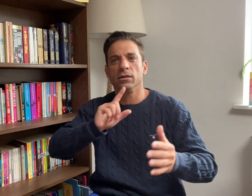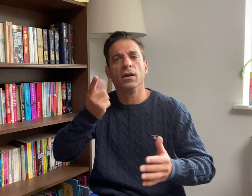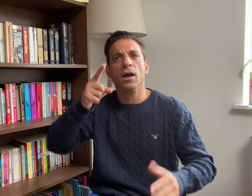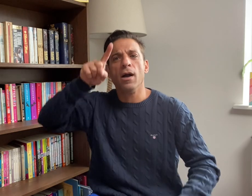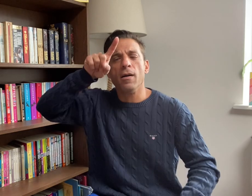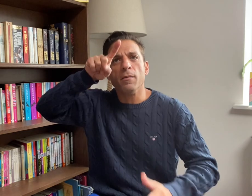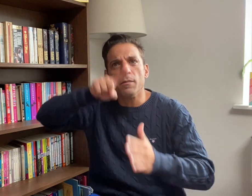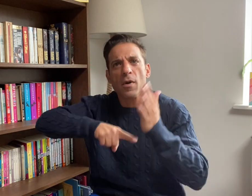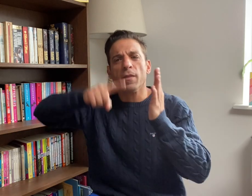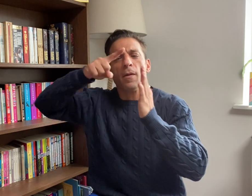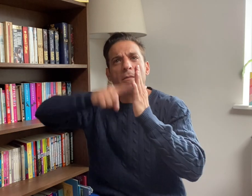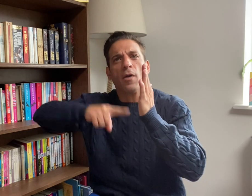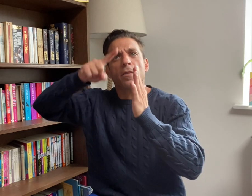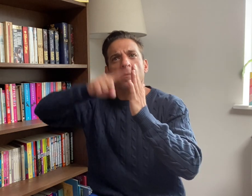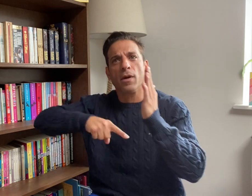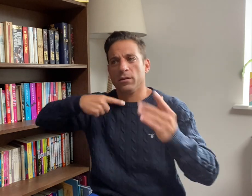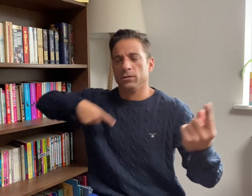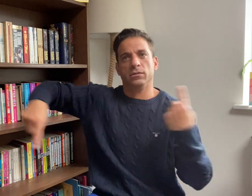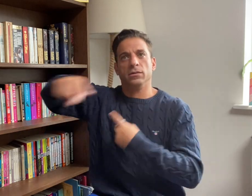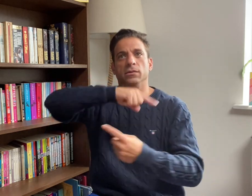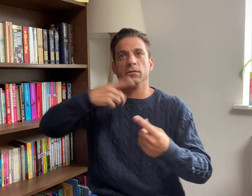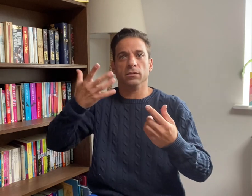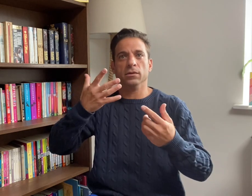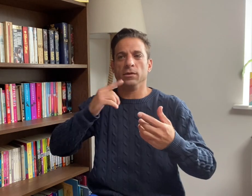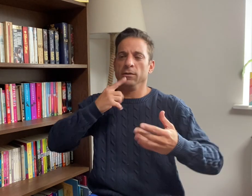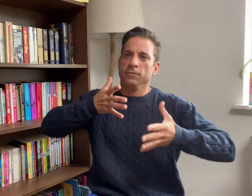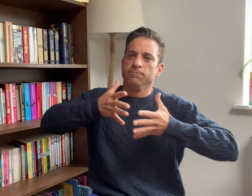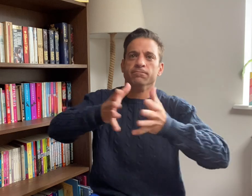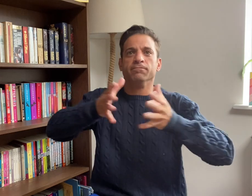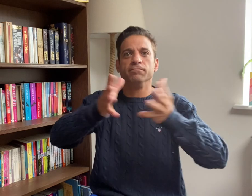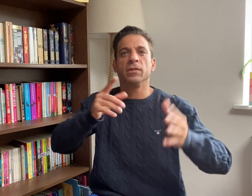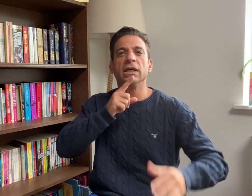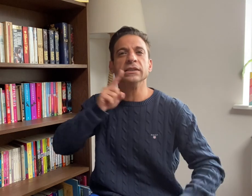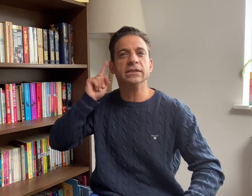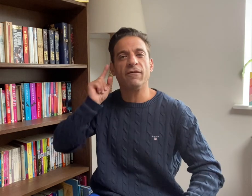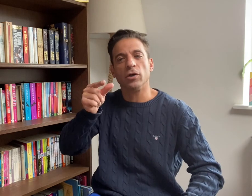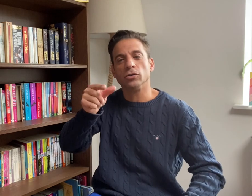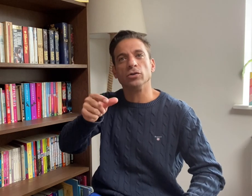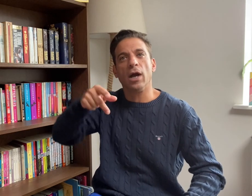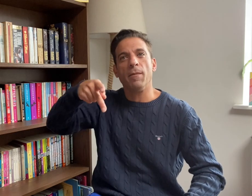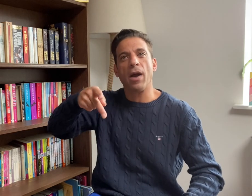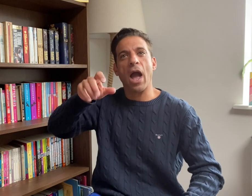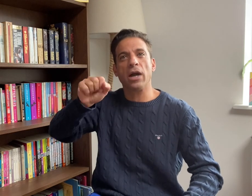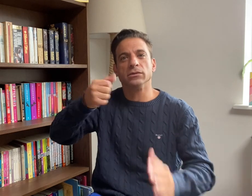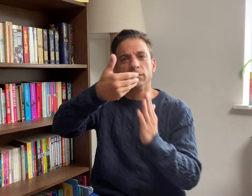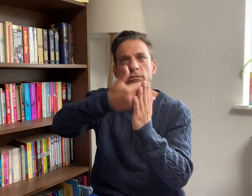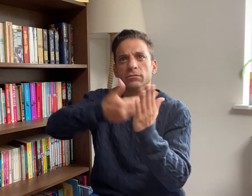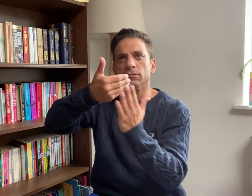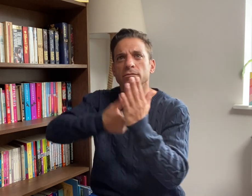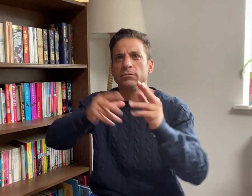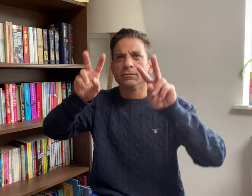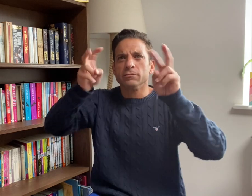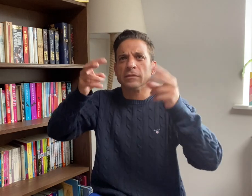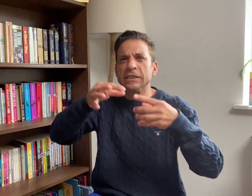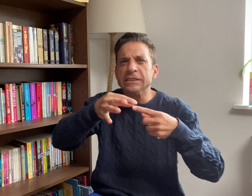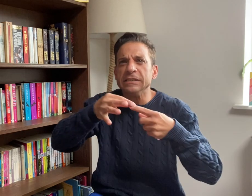Every month we do a special full DeafGPS report on a specific topic.